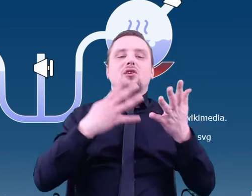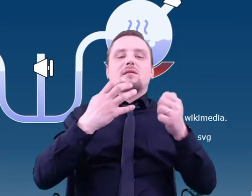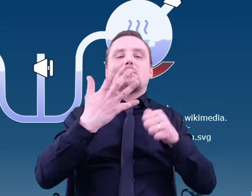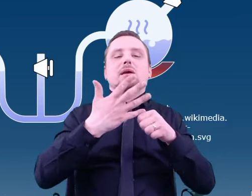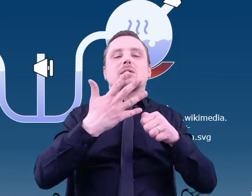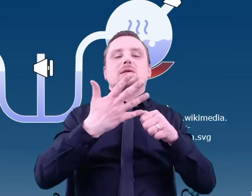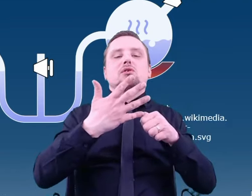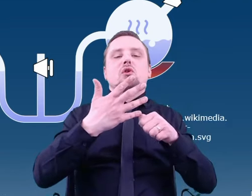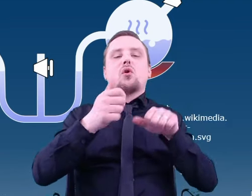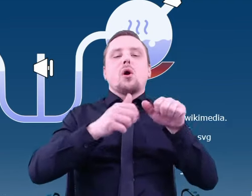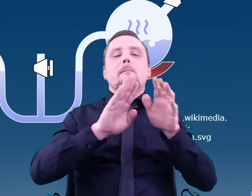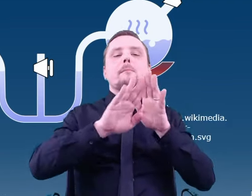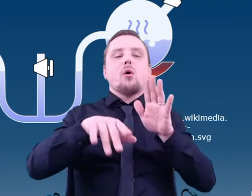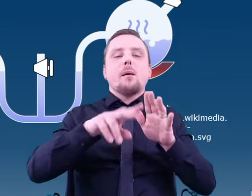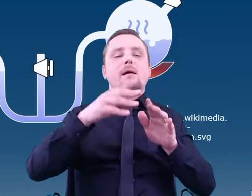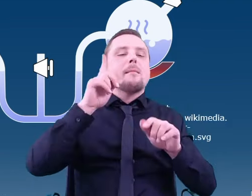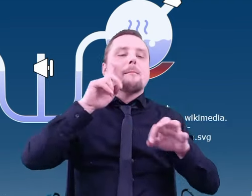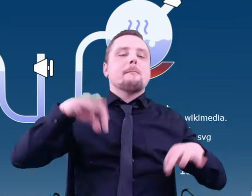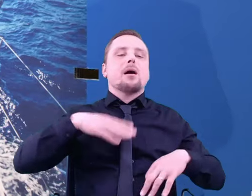and Harold Urey, then already a Nobel-prize winner,